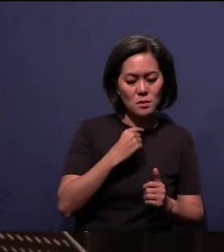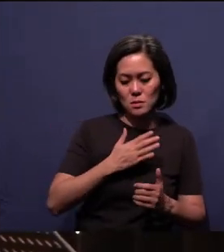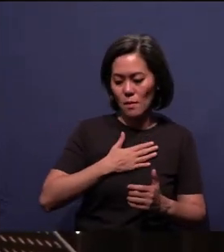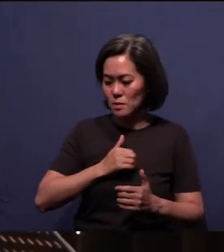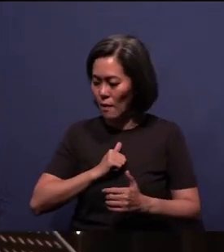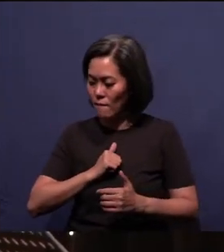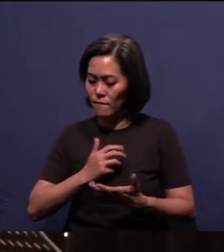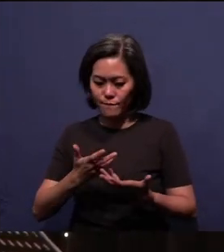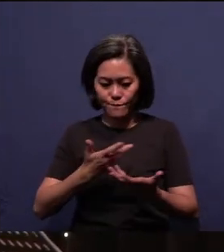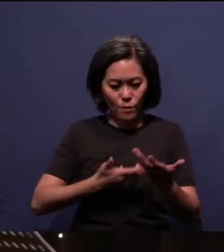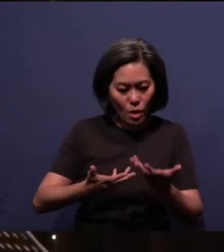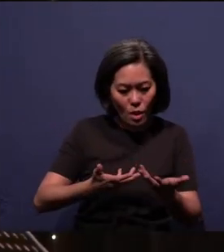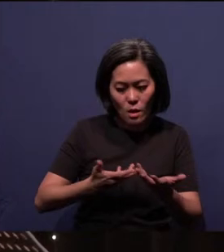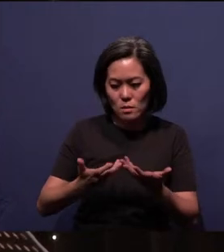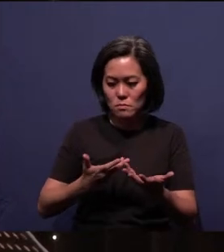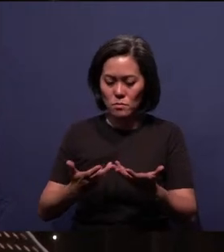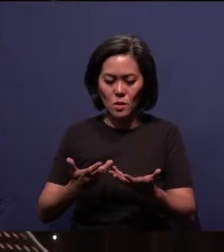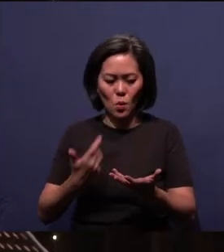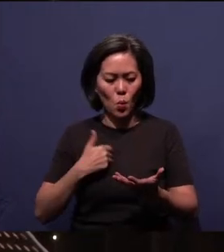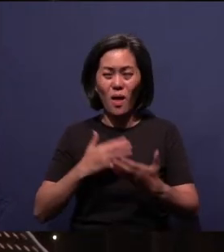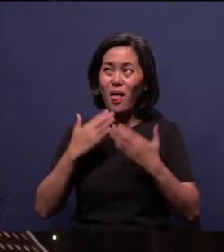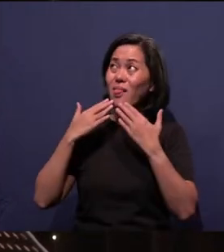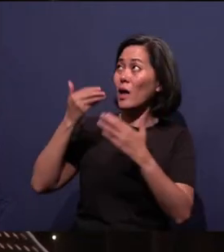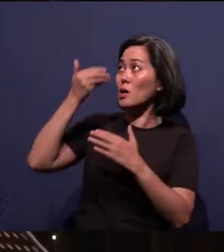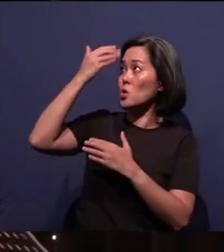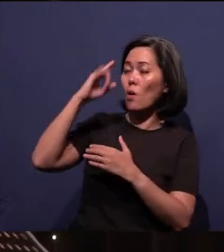we were just talking and we were just thanking God for what happened.